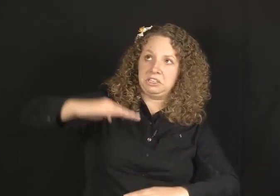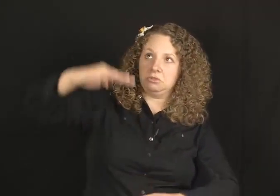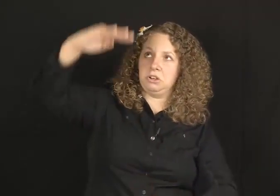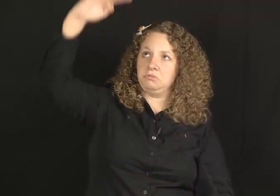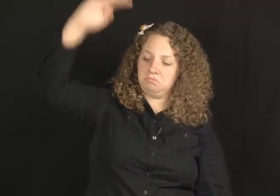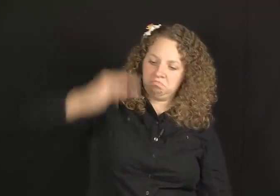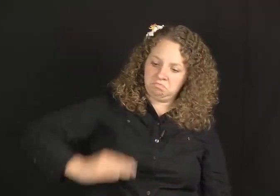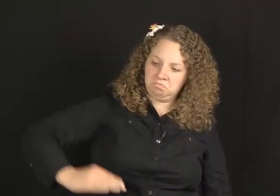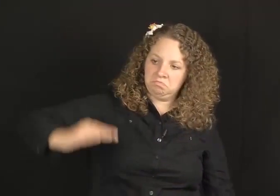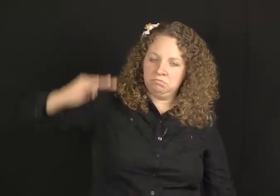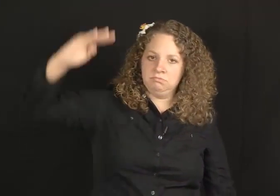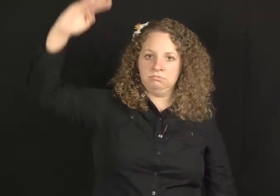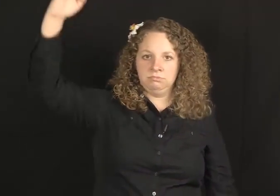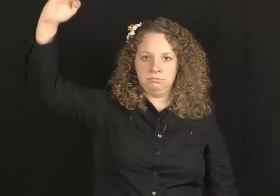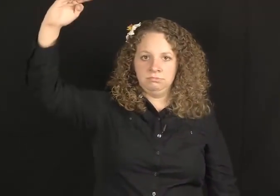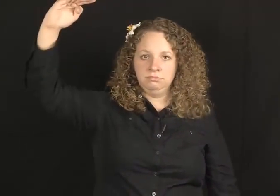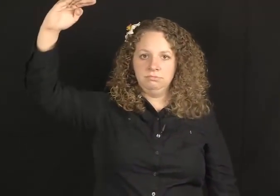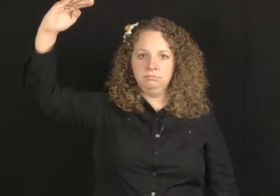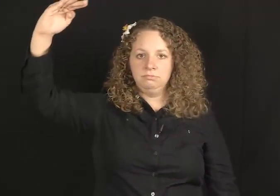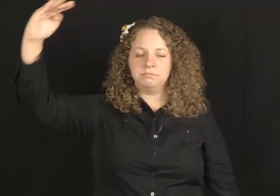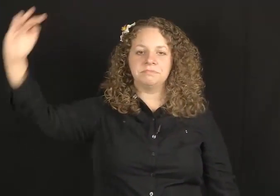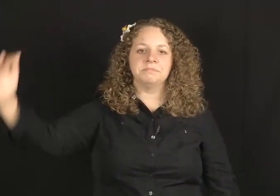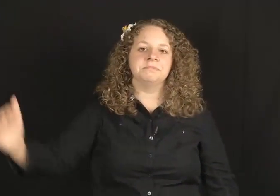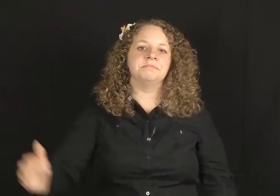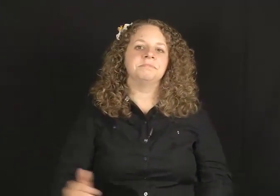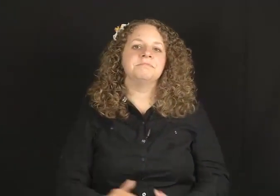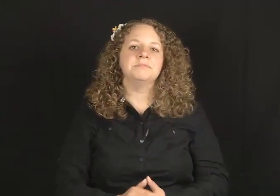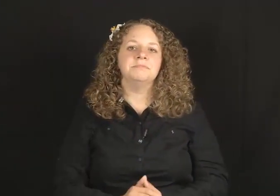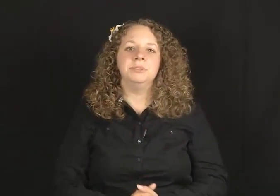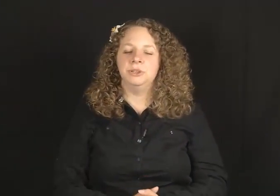has grown.